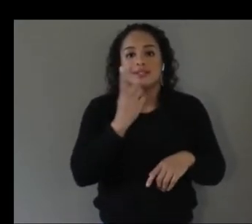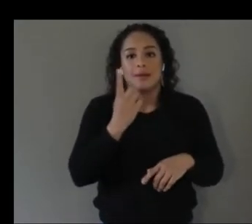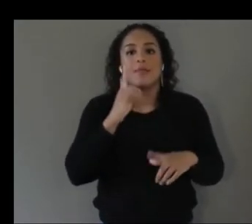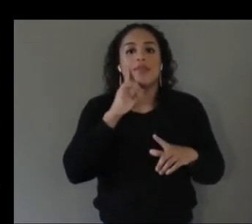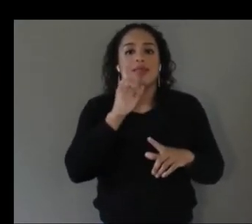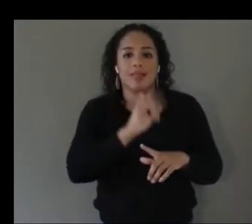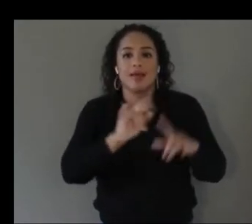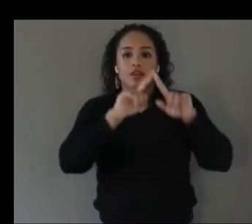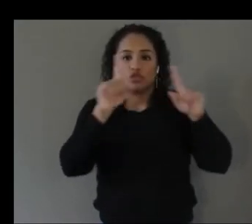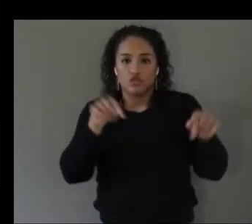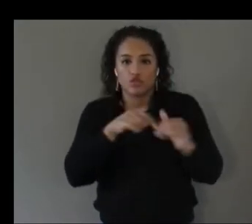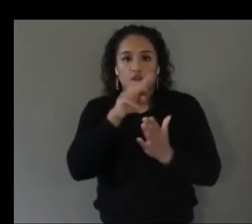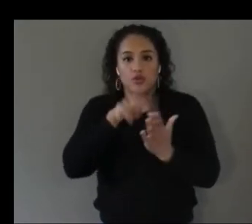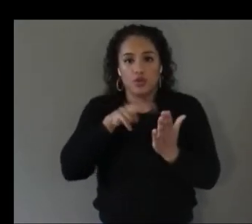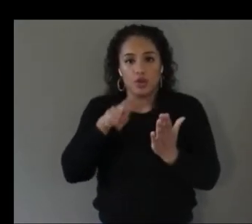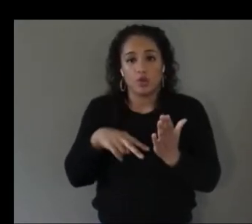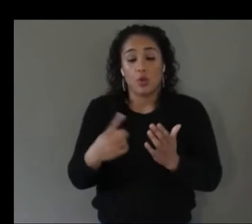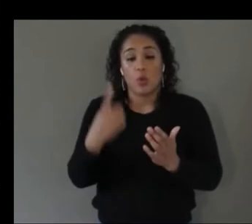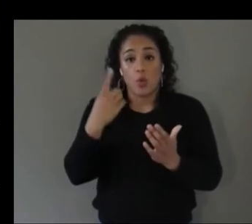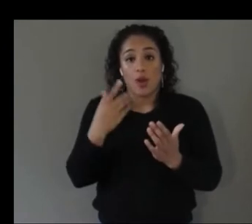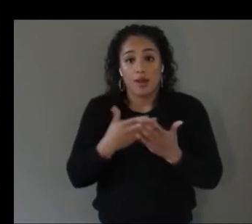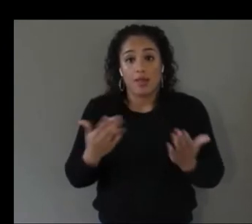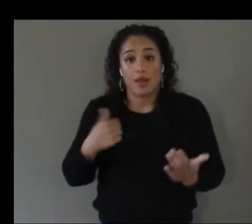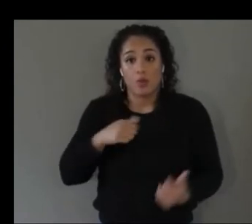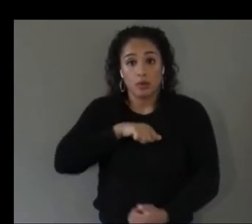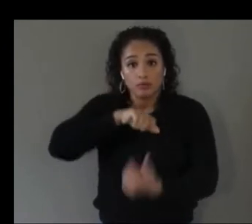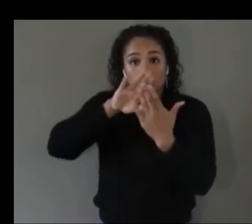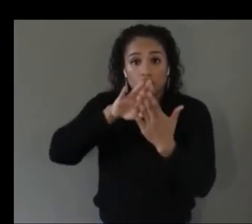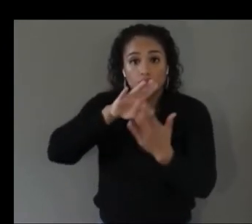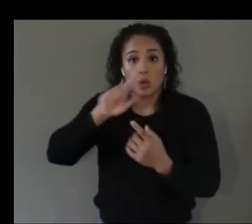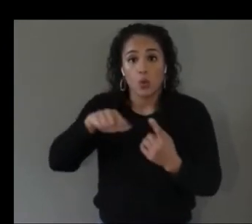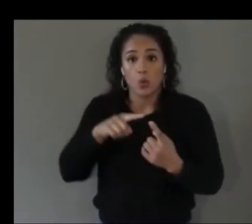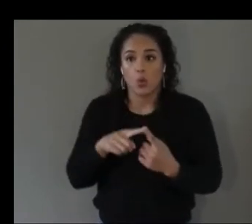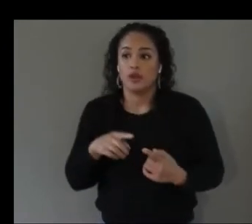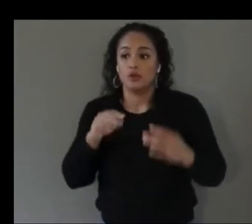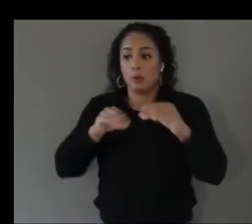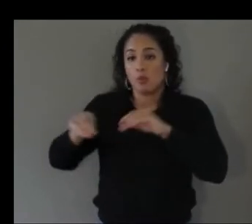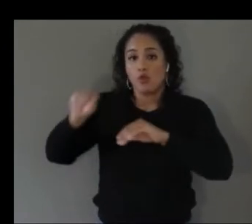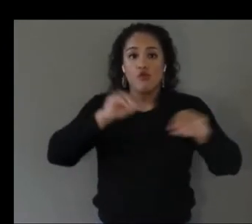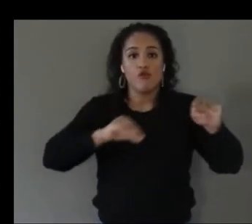faced is when you're placing furniture in a room so say i go to place a couch in my living room